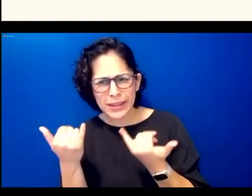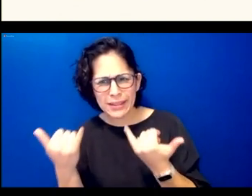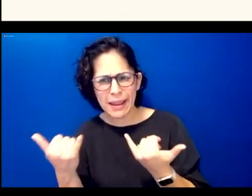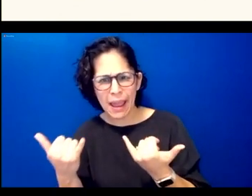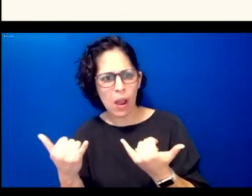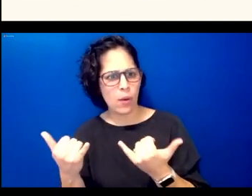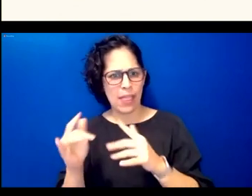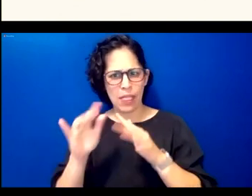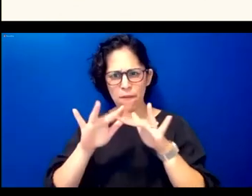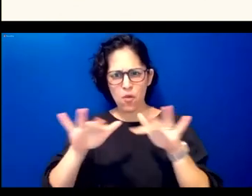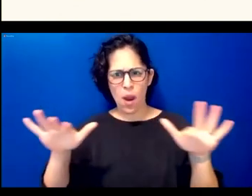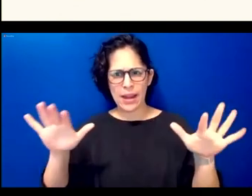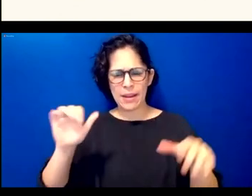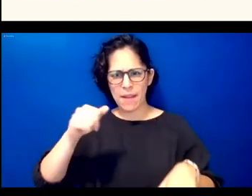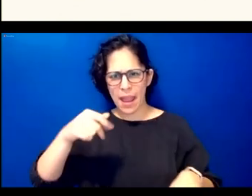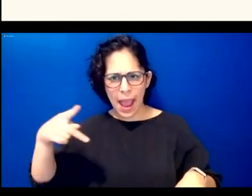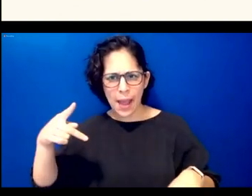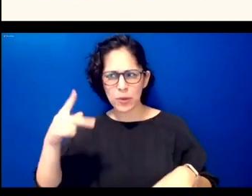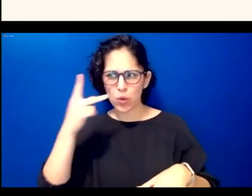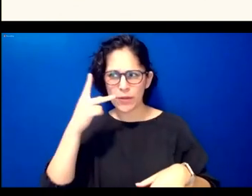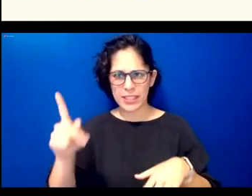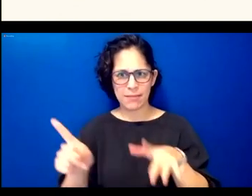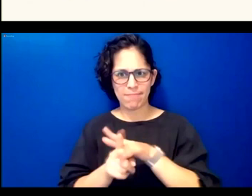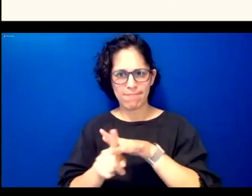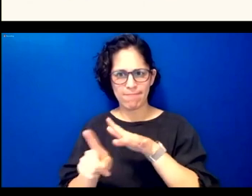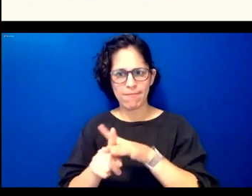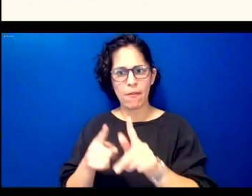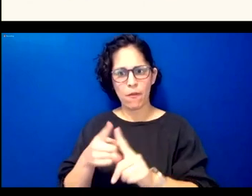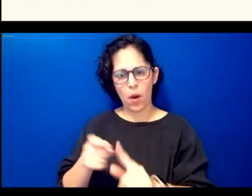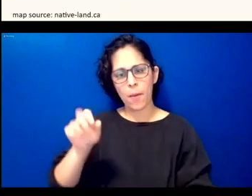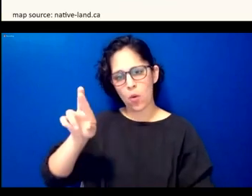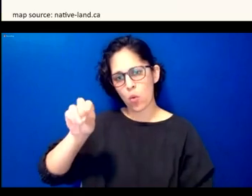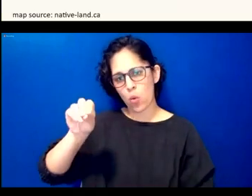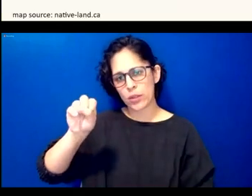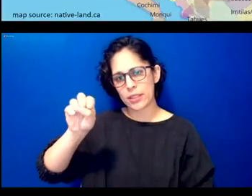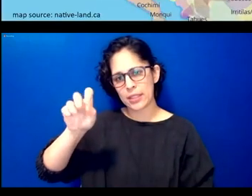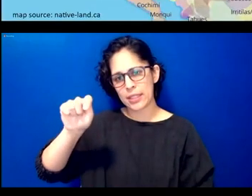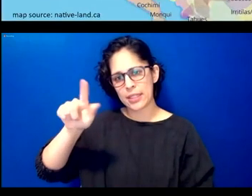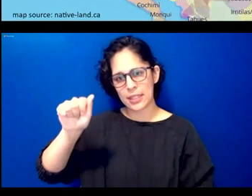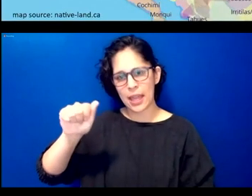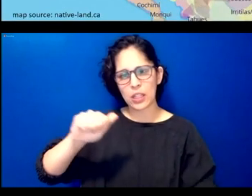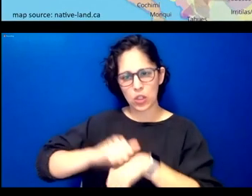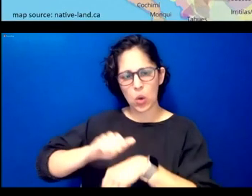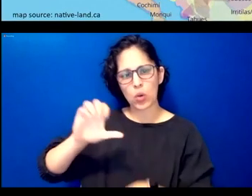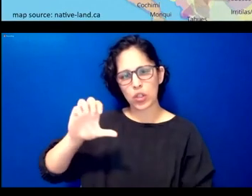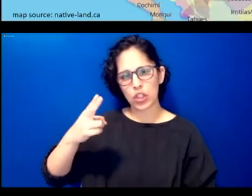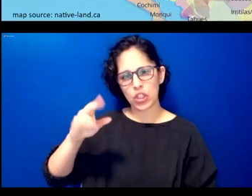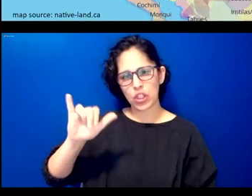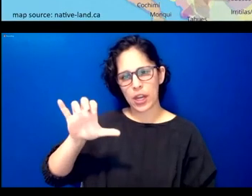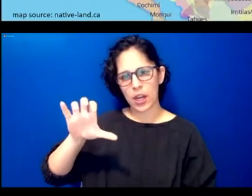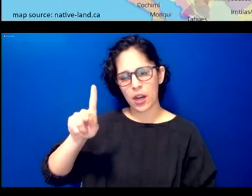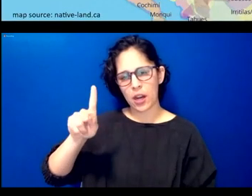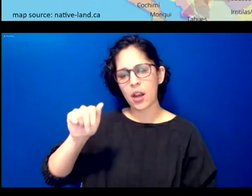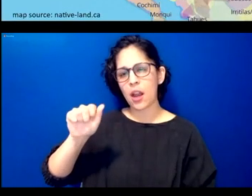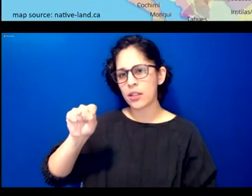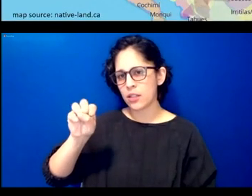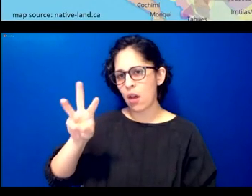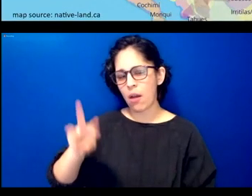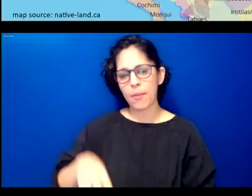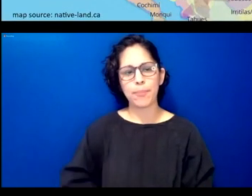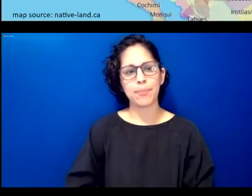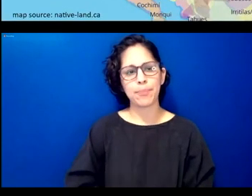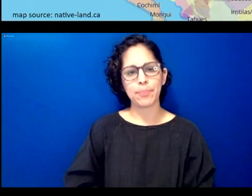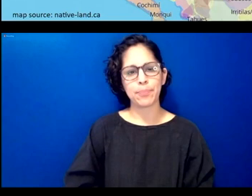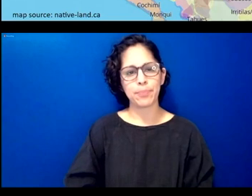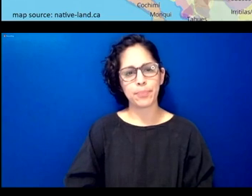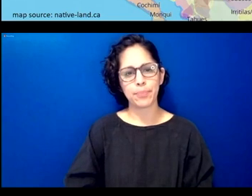that we see emerging from rosetta stone chickasaw